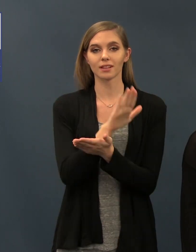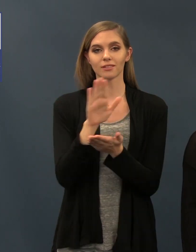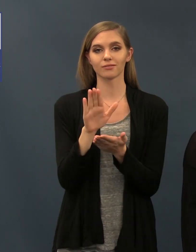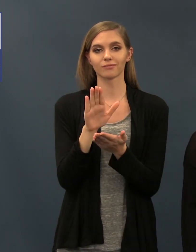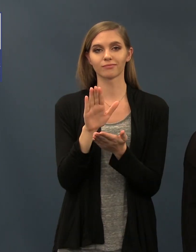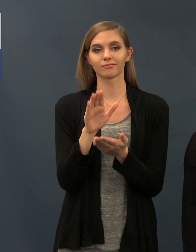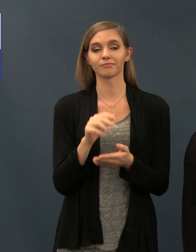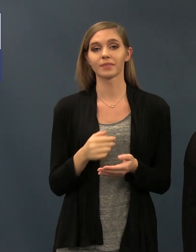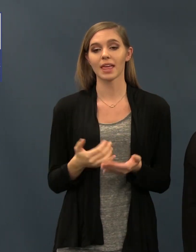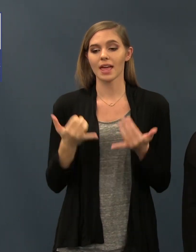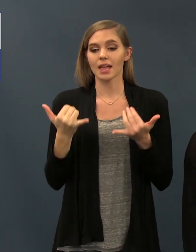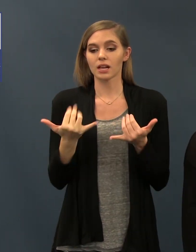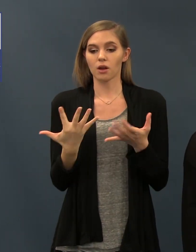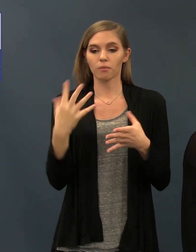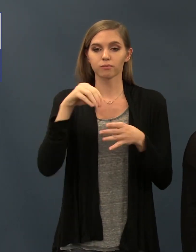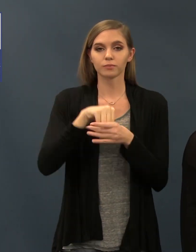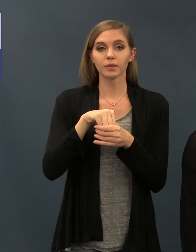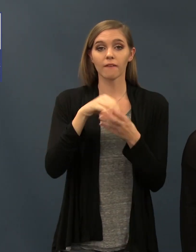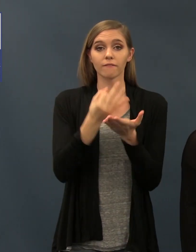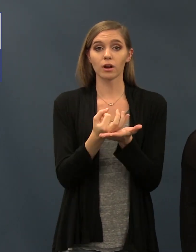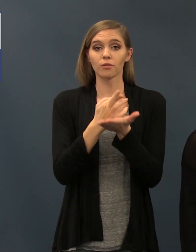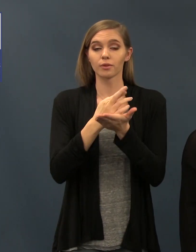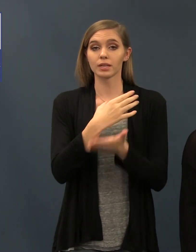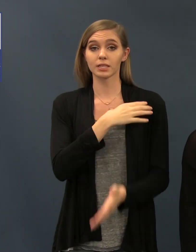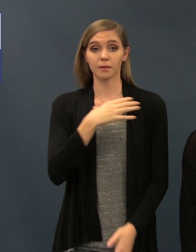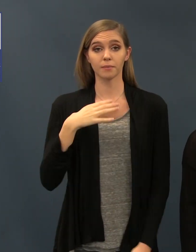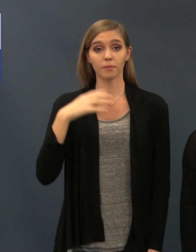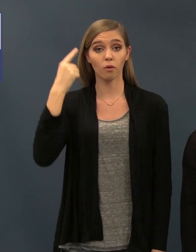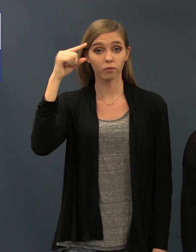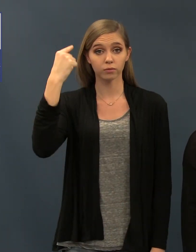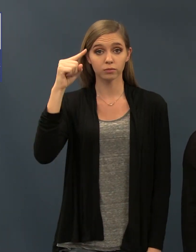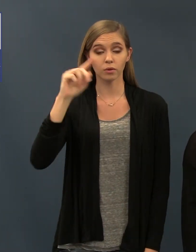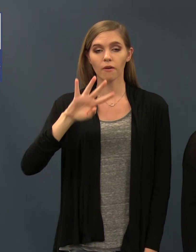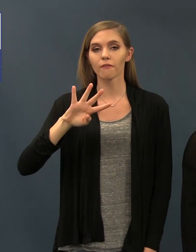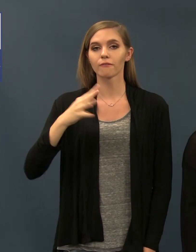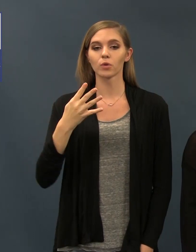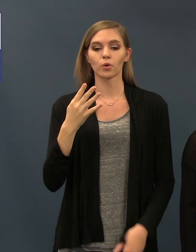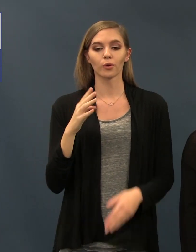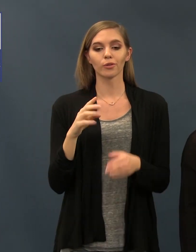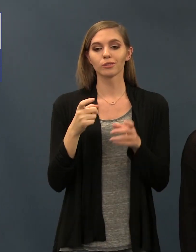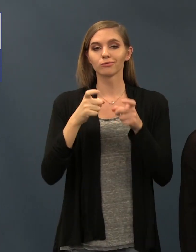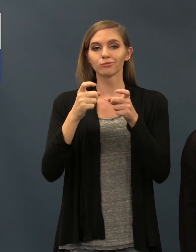fundraising committee for our fourth student-run interpreting conference. The